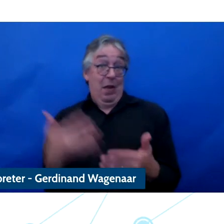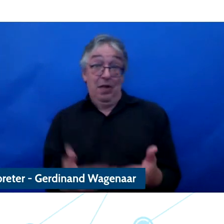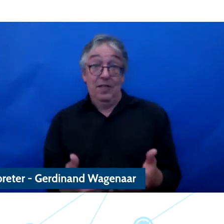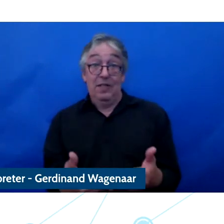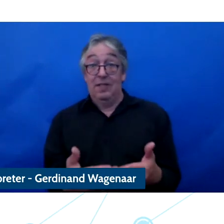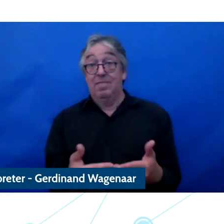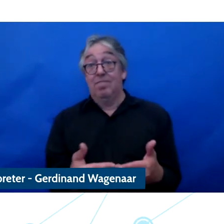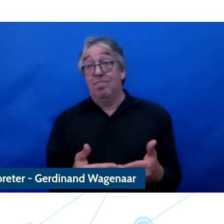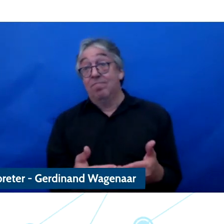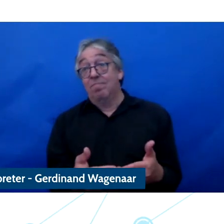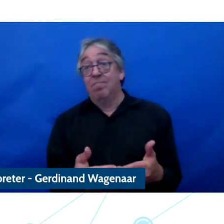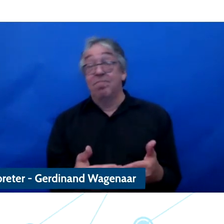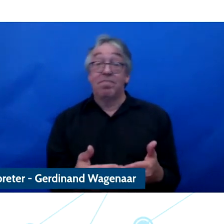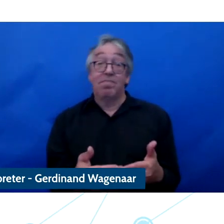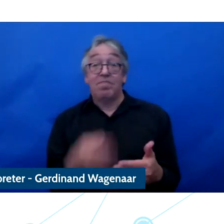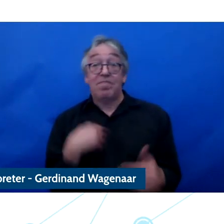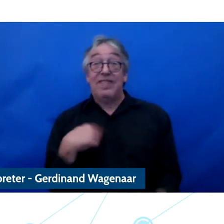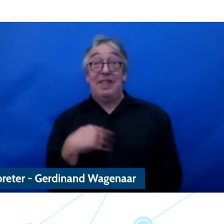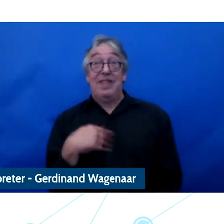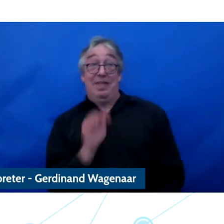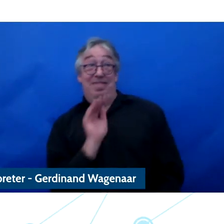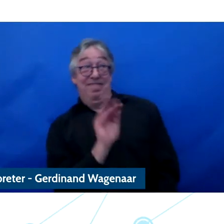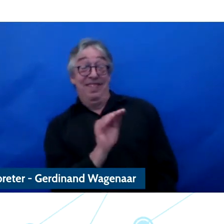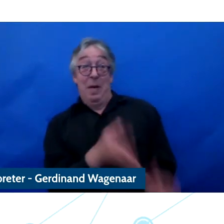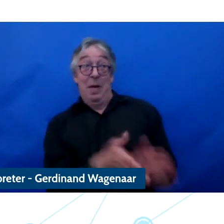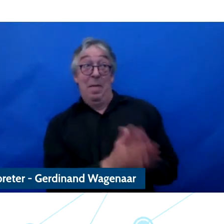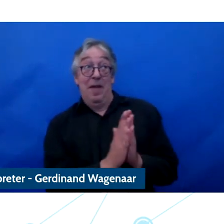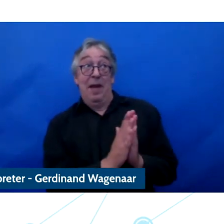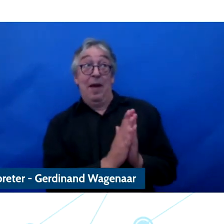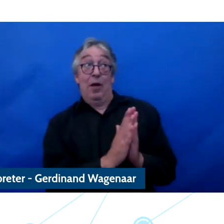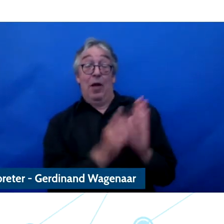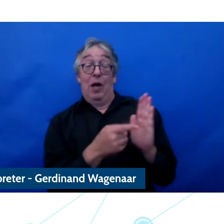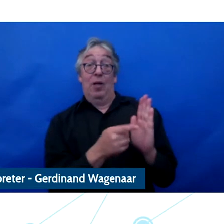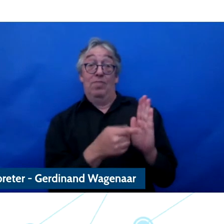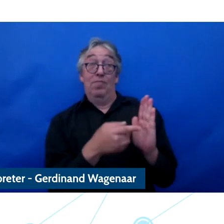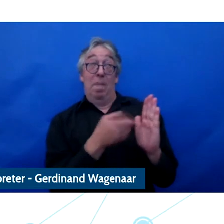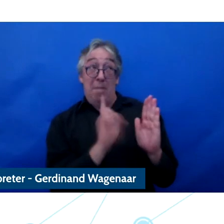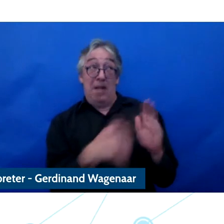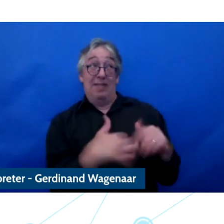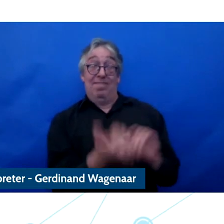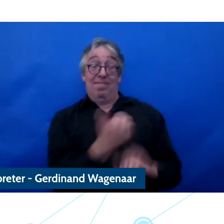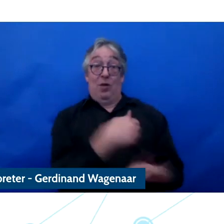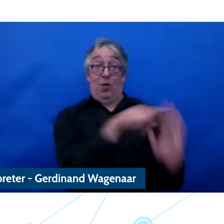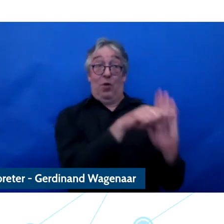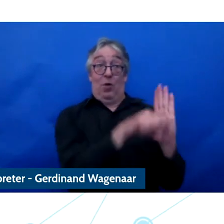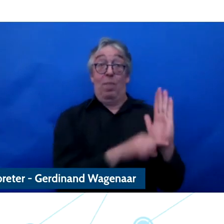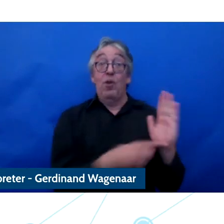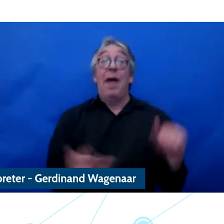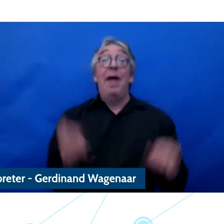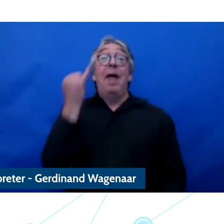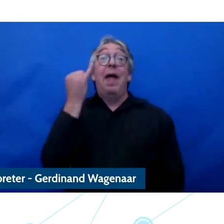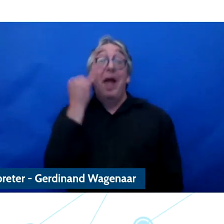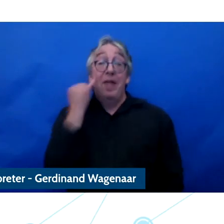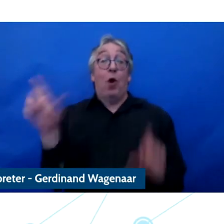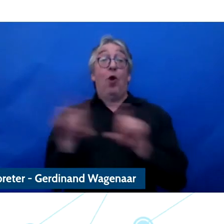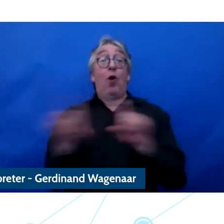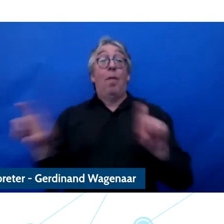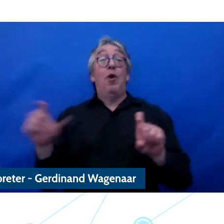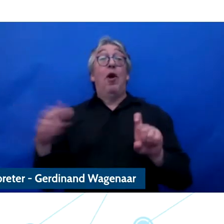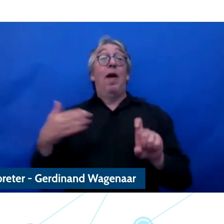regulation the fact that when a company gathers data of children from an